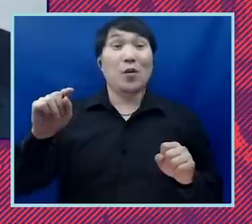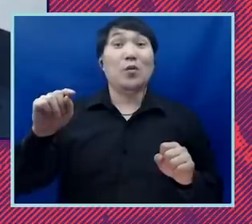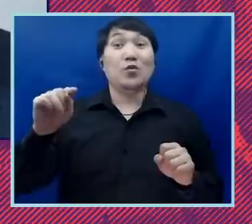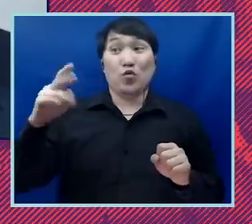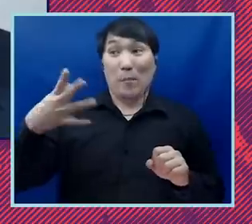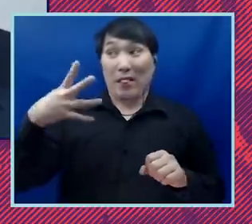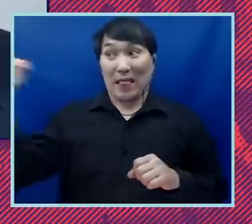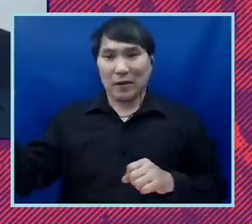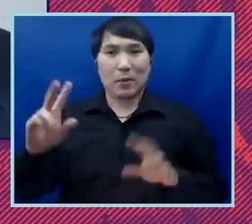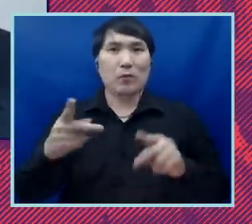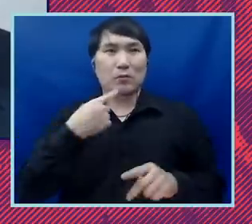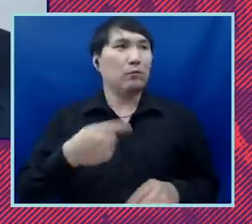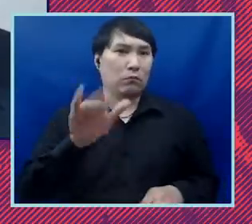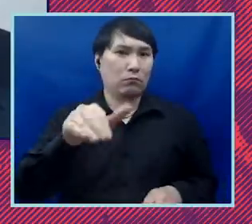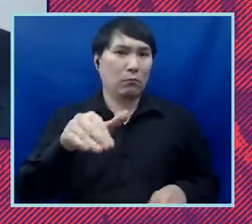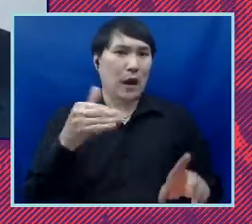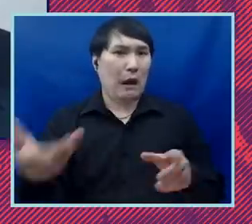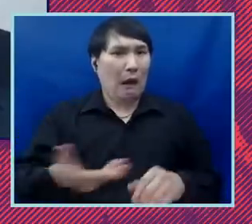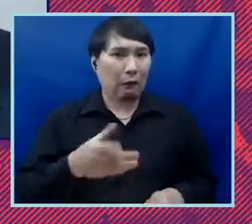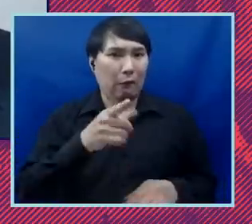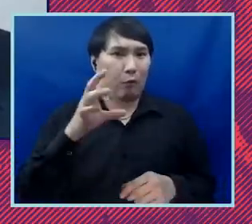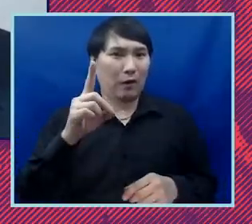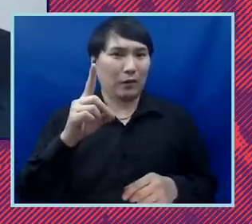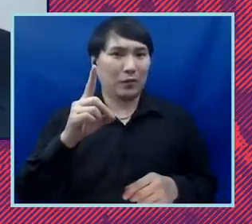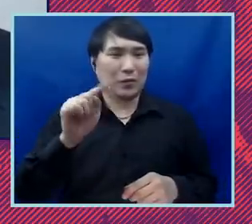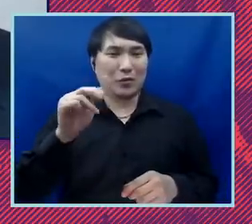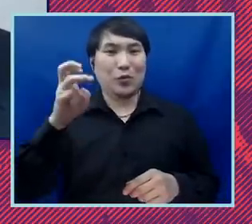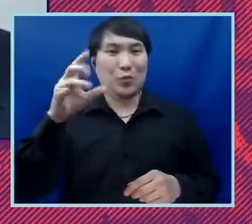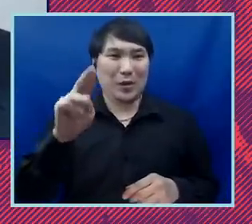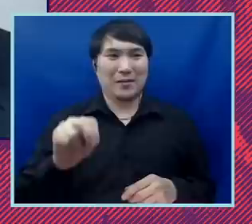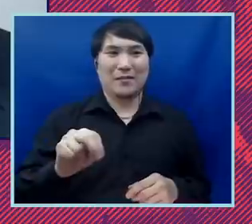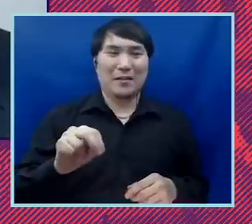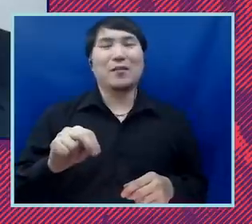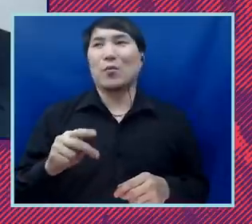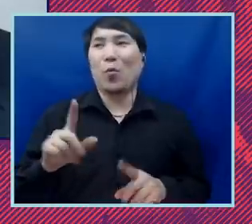And his expertise on refugees and immigrants' rights was something we really wanted to fill